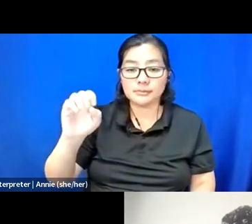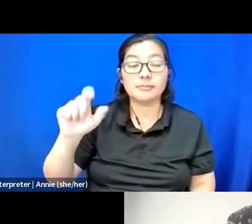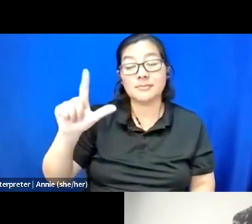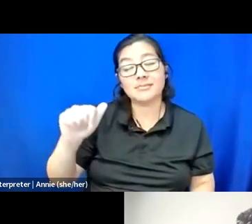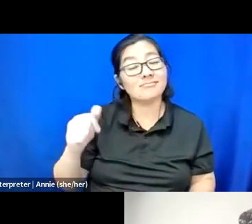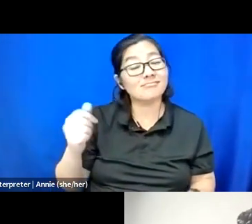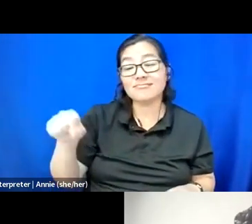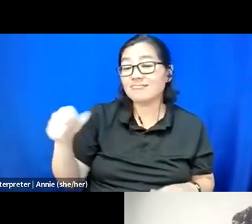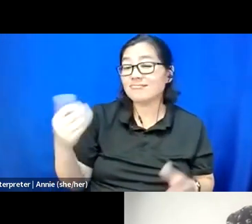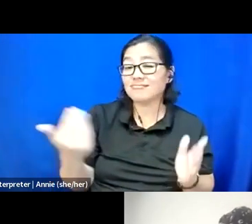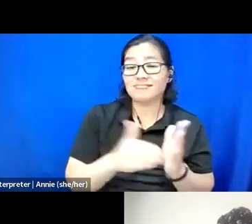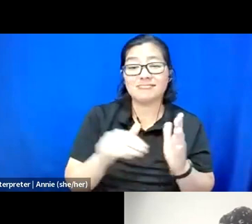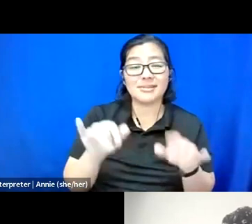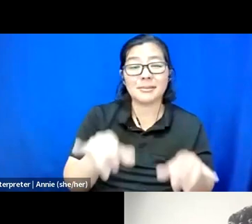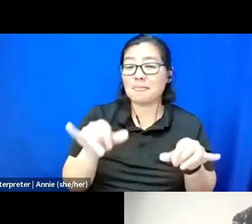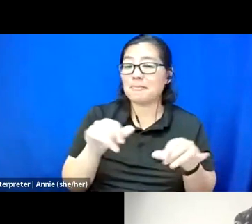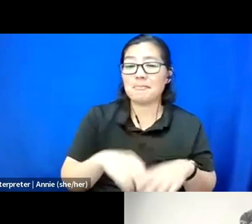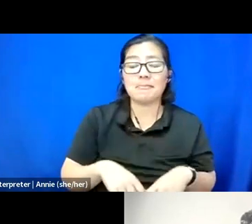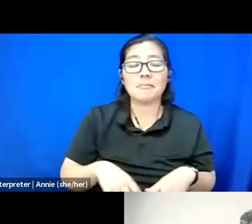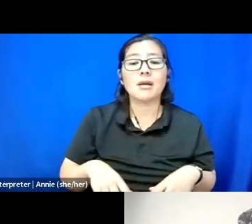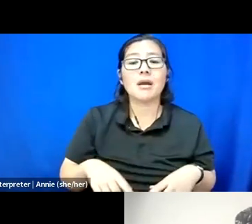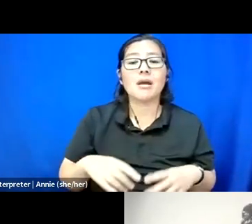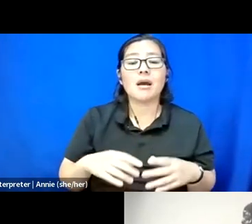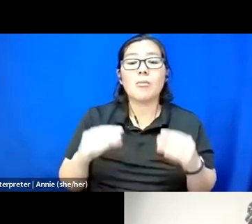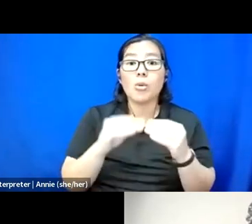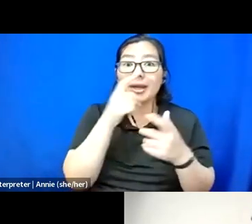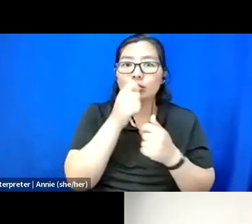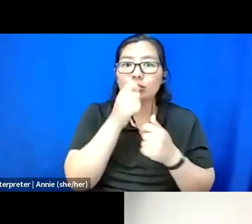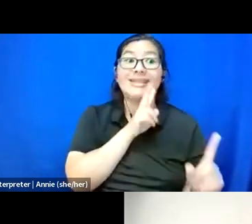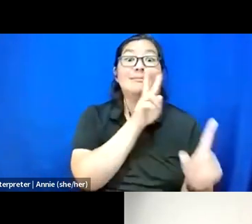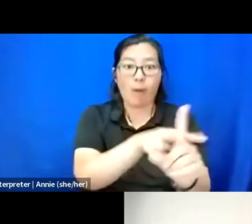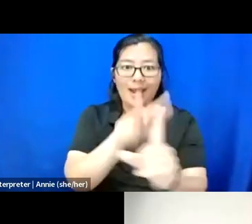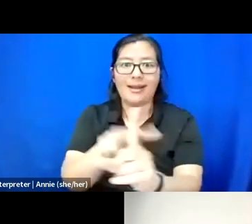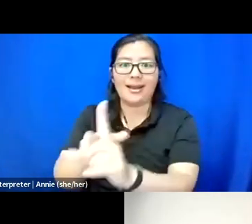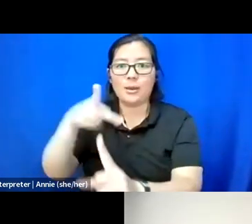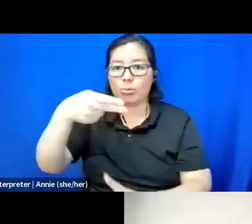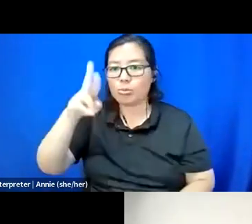I think I'm more interested in practice versus, like, theory, you know?